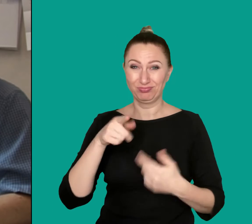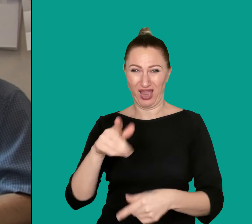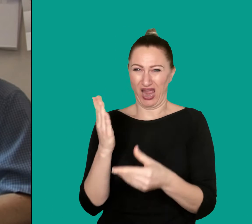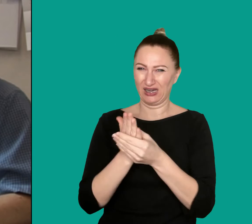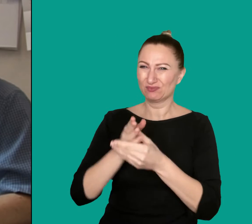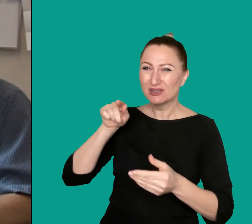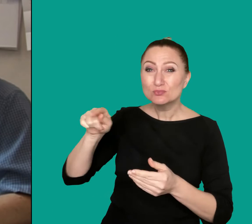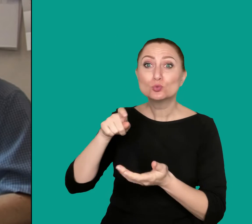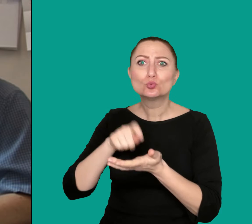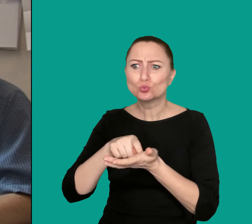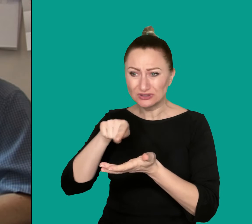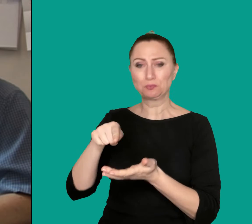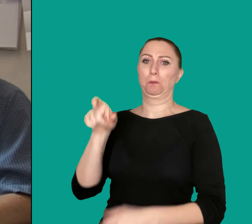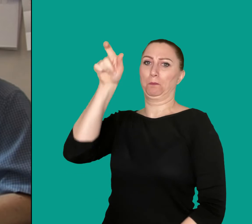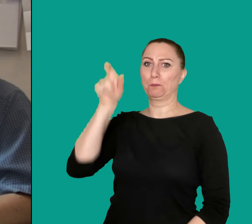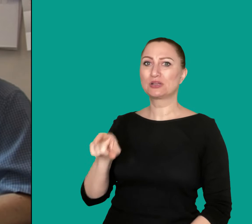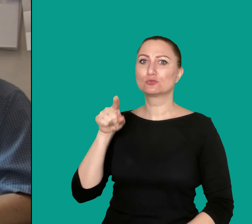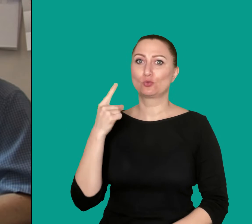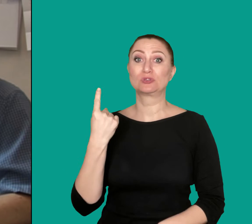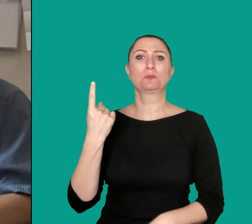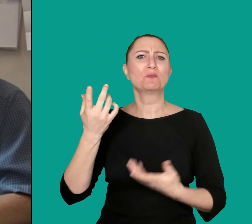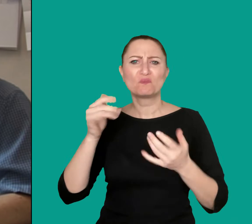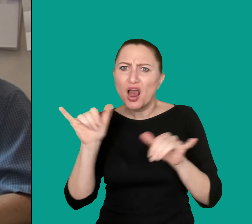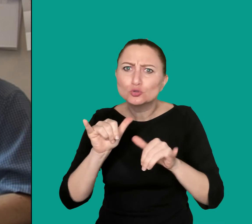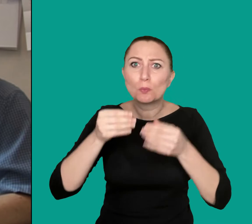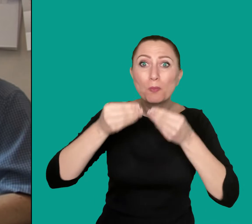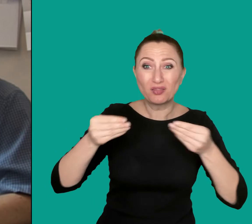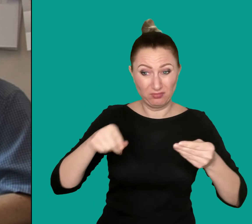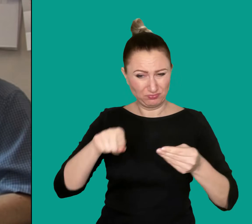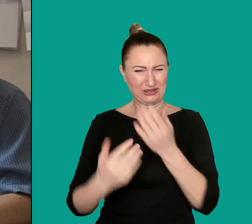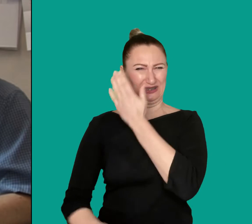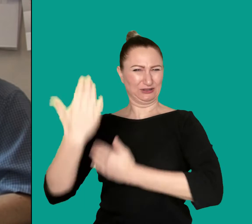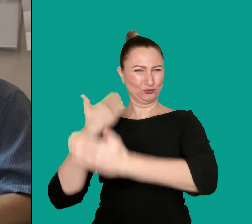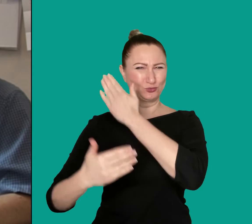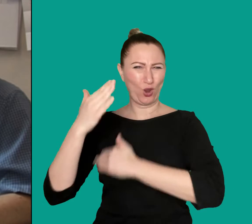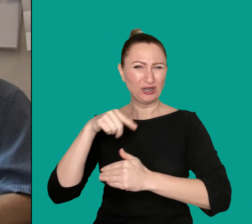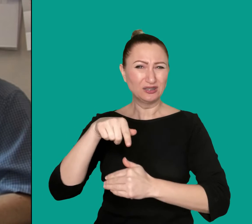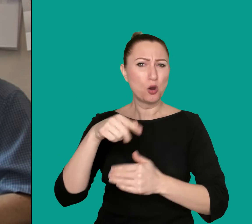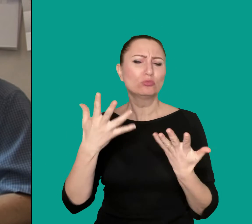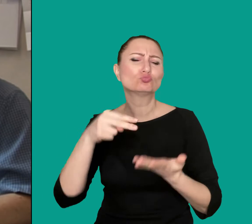An archivist is basically a person who decides what material is important from an historical